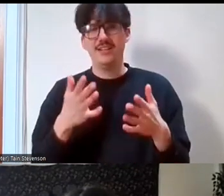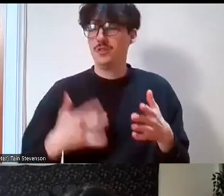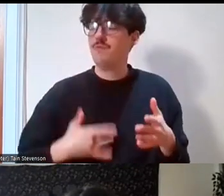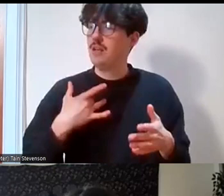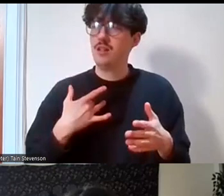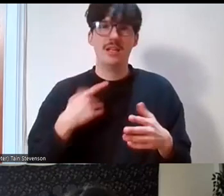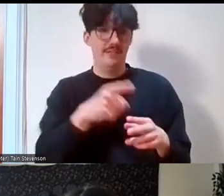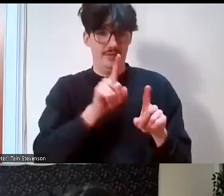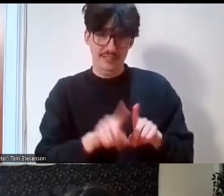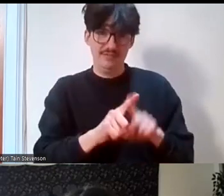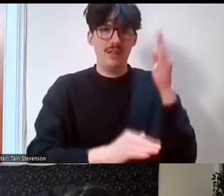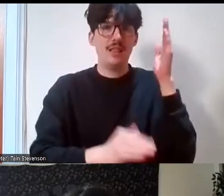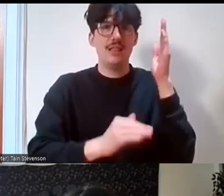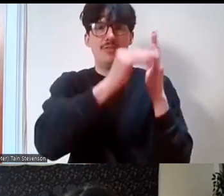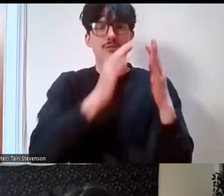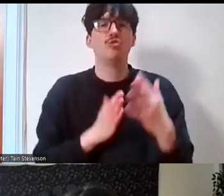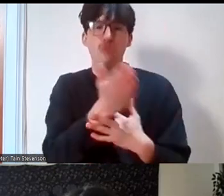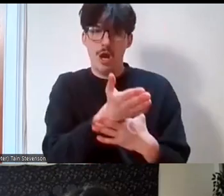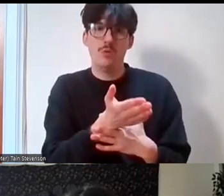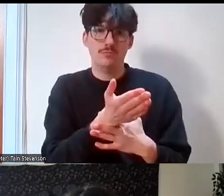with different people, I'm all for it and I think that should be supported.